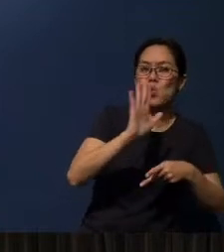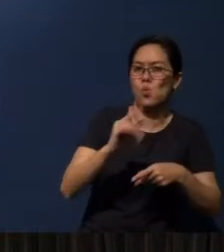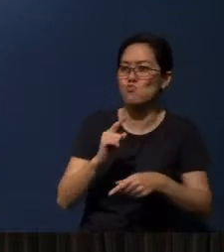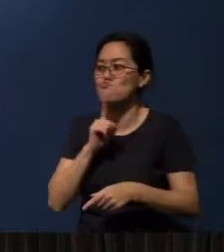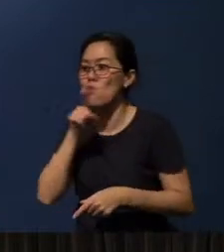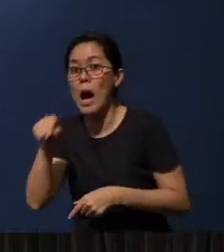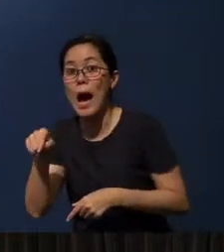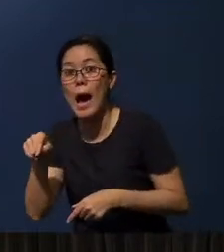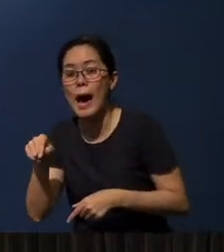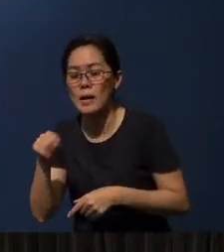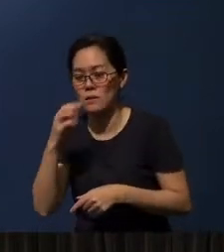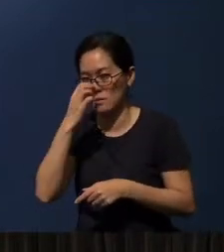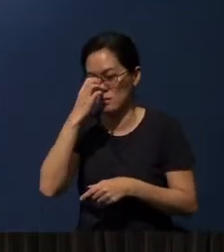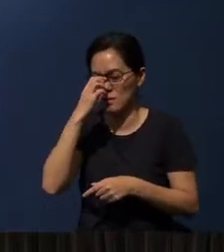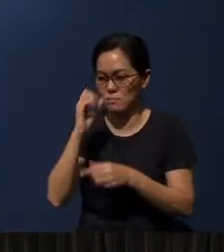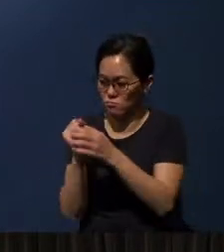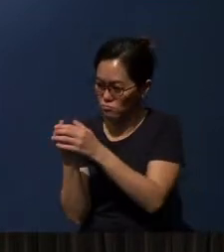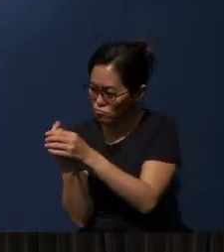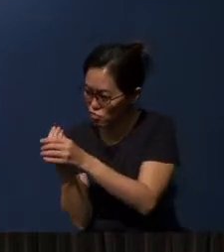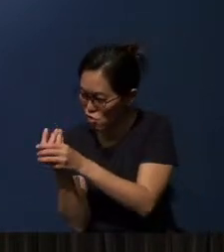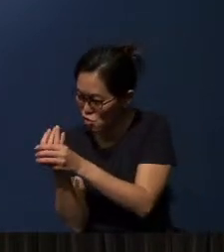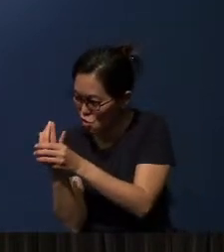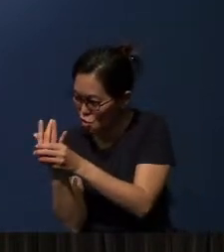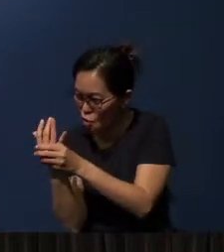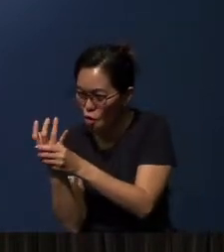And it is a real plant that is growing out from soil.